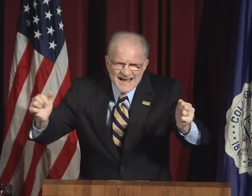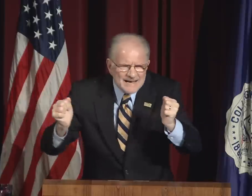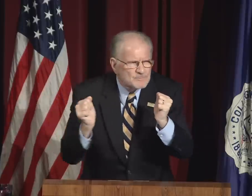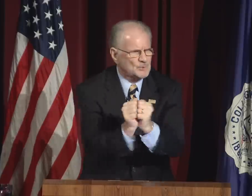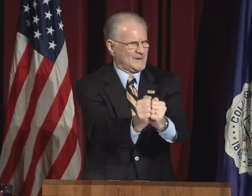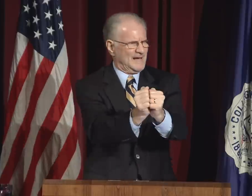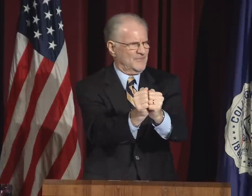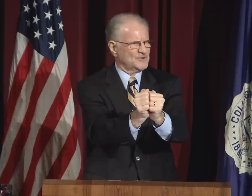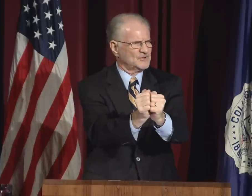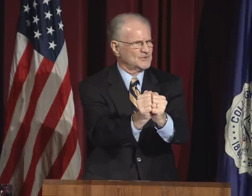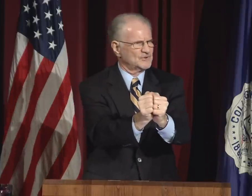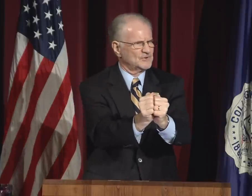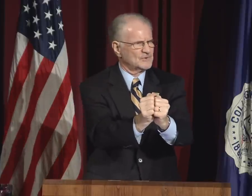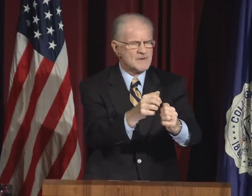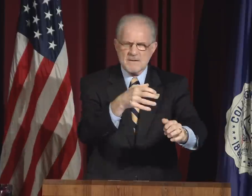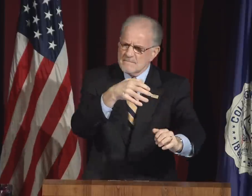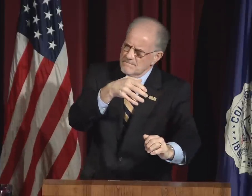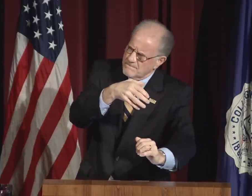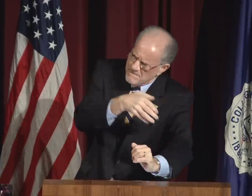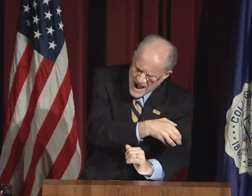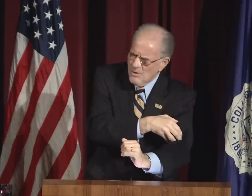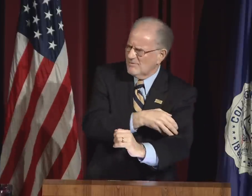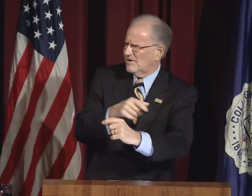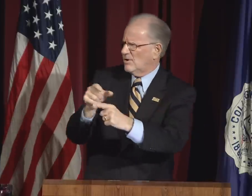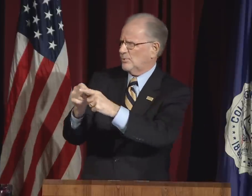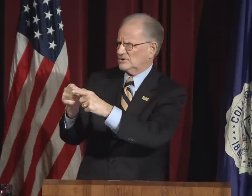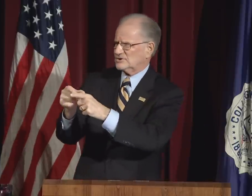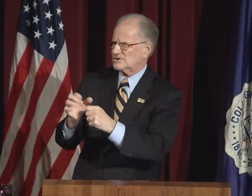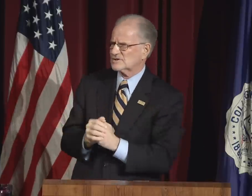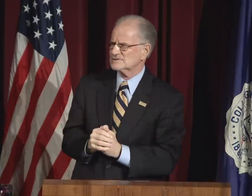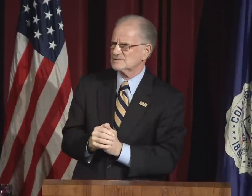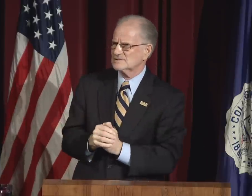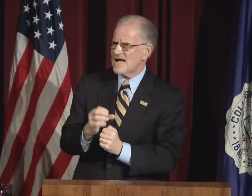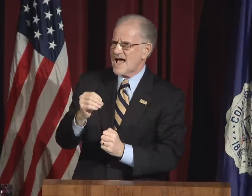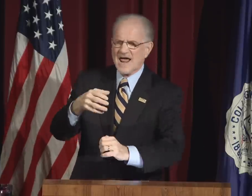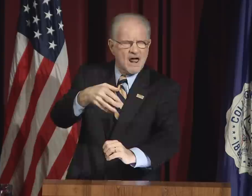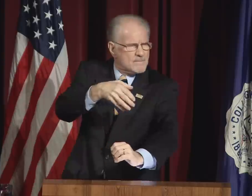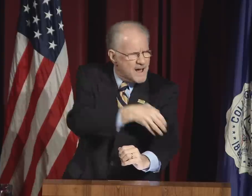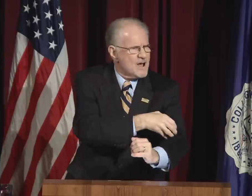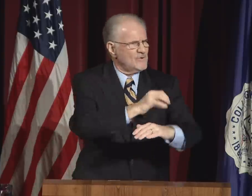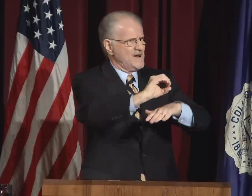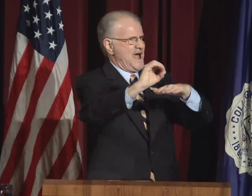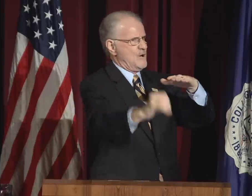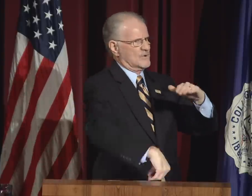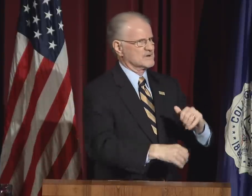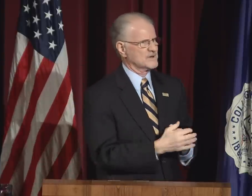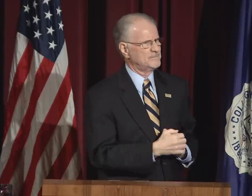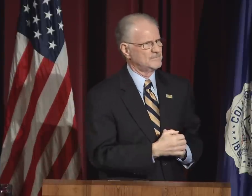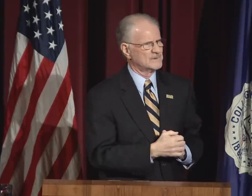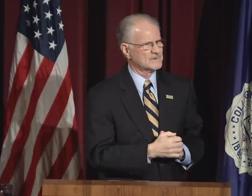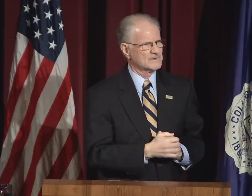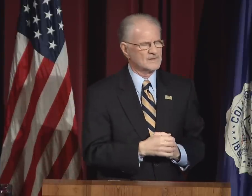Consider the words "came together." Such very powerful words.